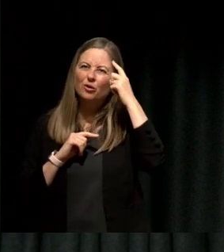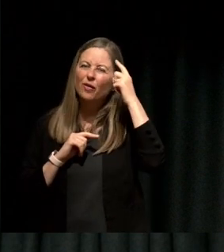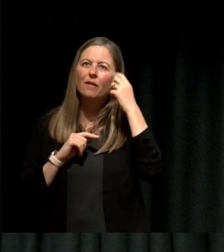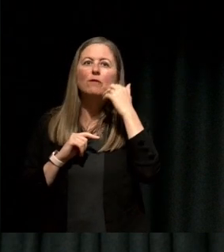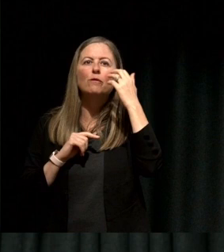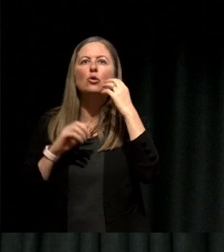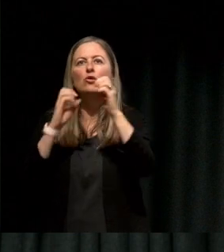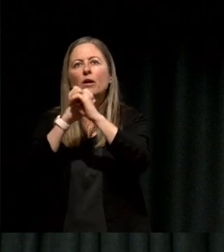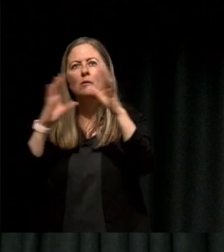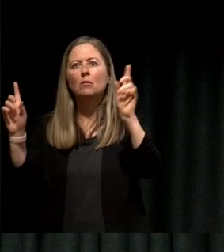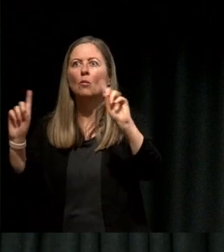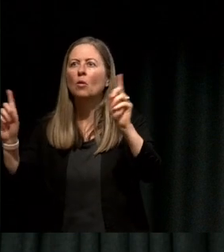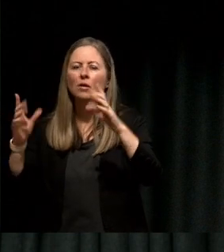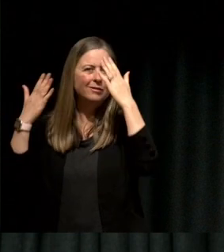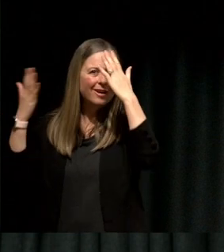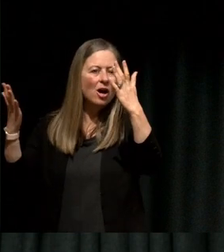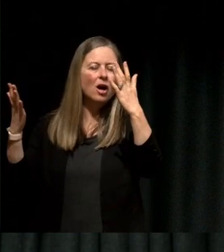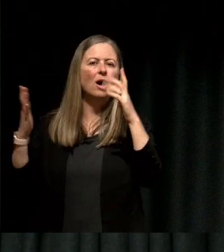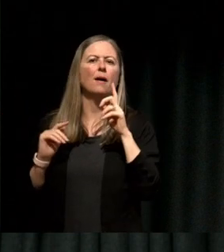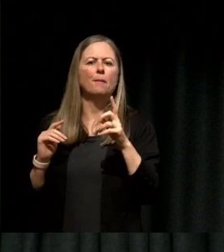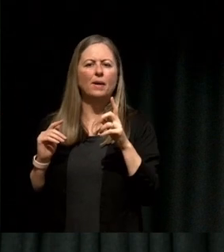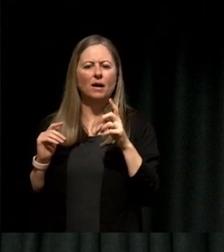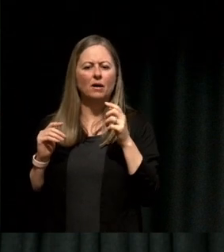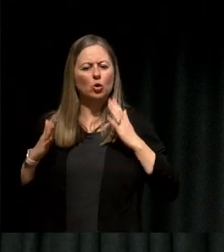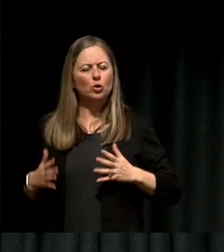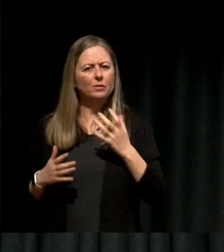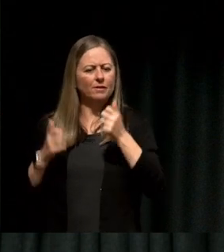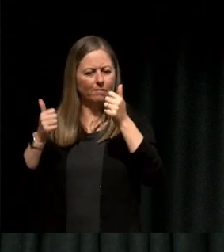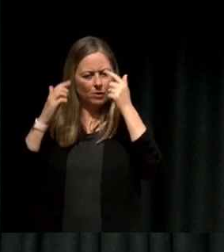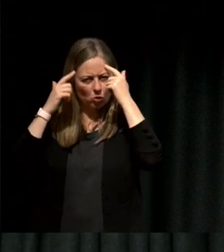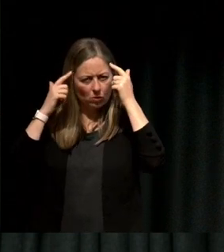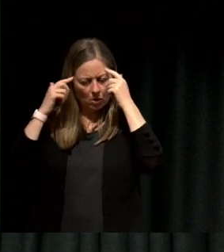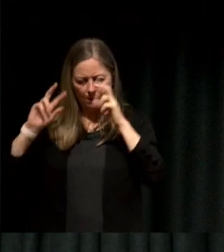right? So if you look back and look at "oh I took myself out to lunch over the last six months,